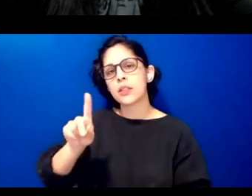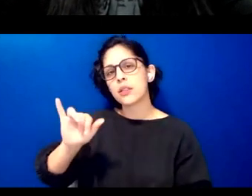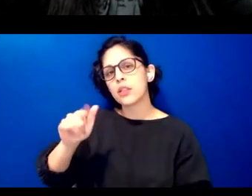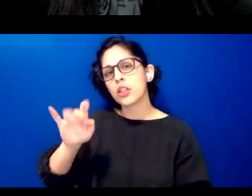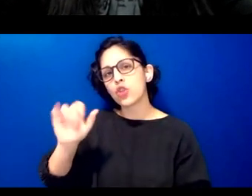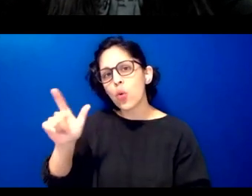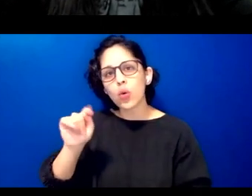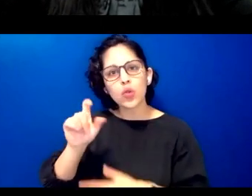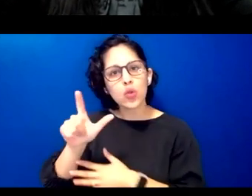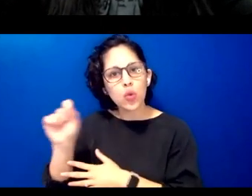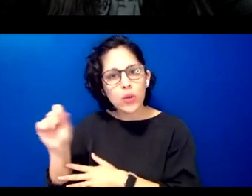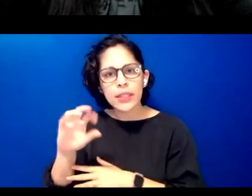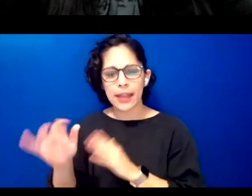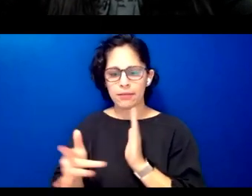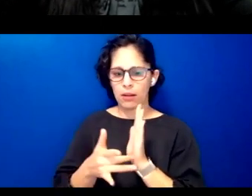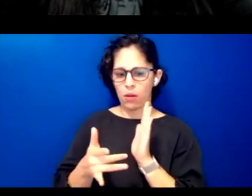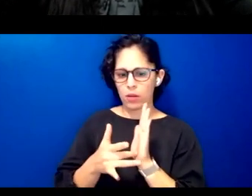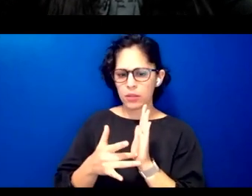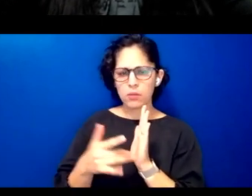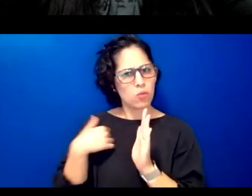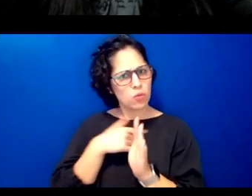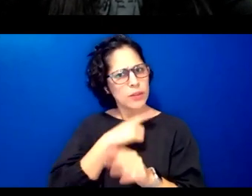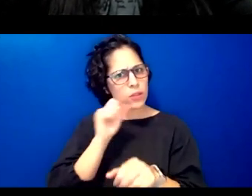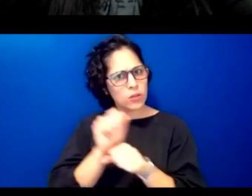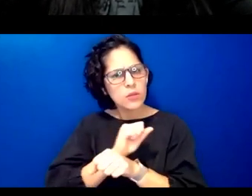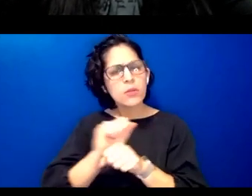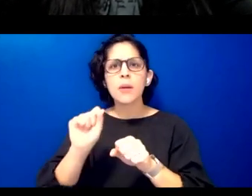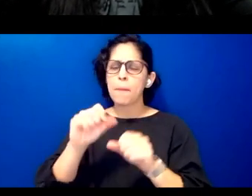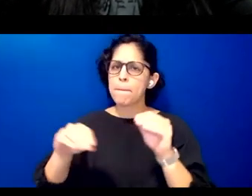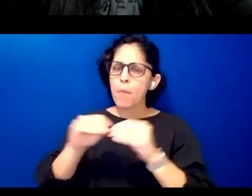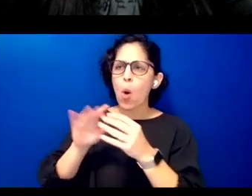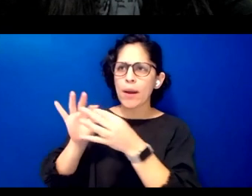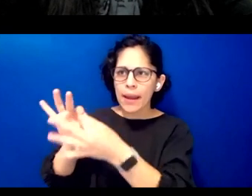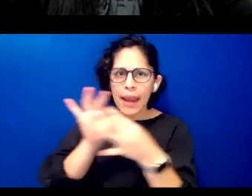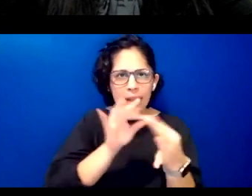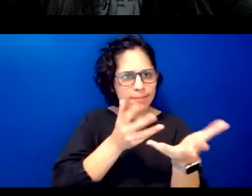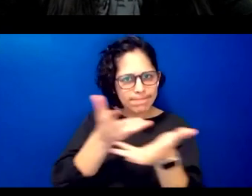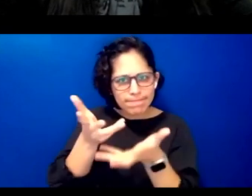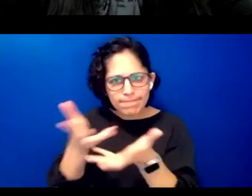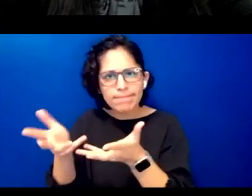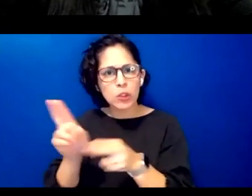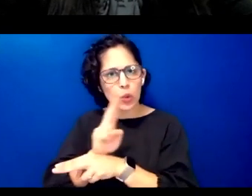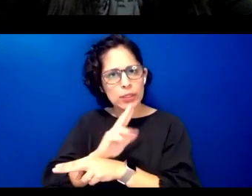that we are engaging more than we've ever had through technology are all of our community